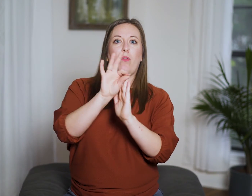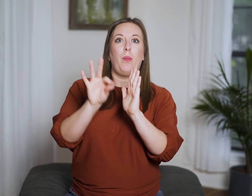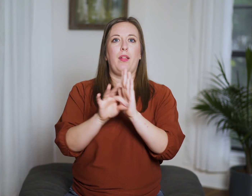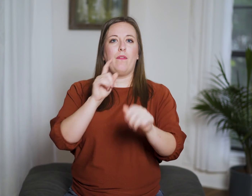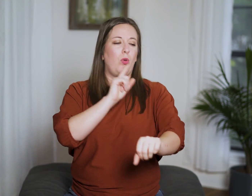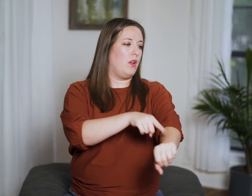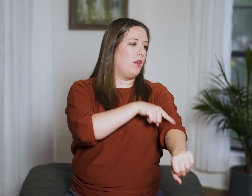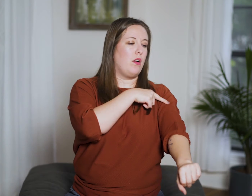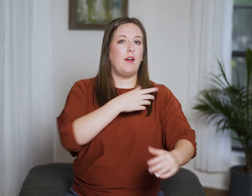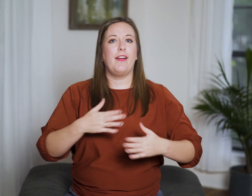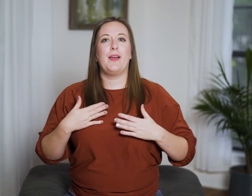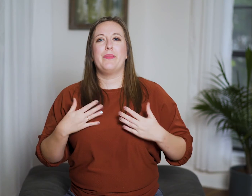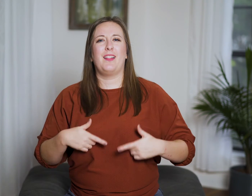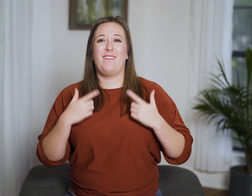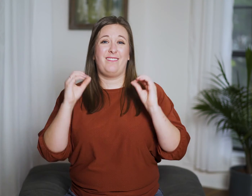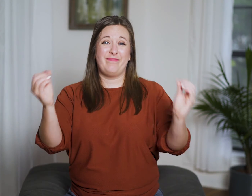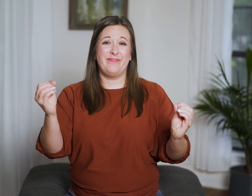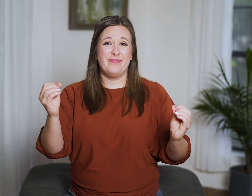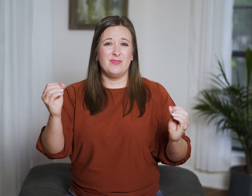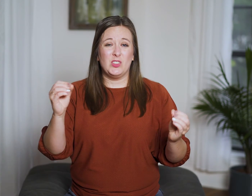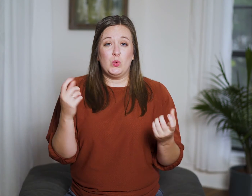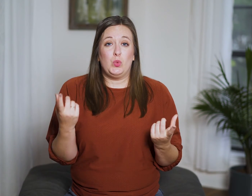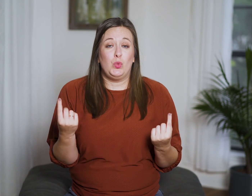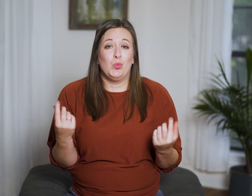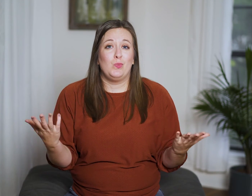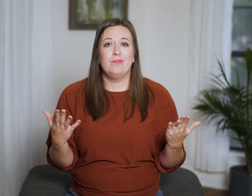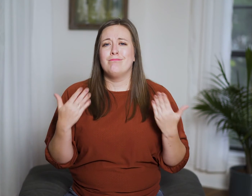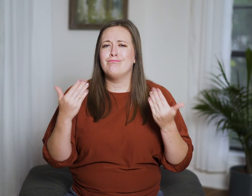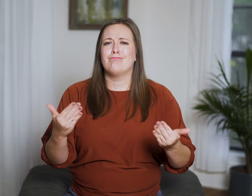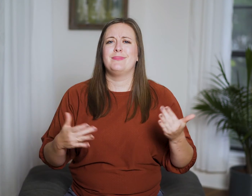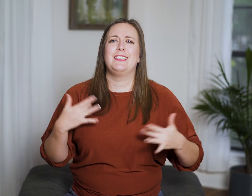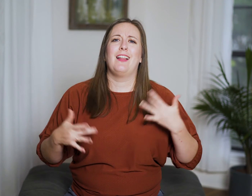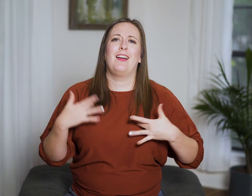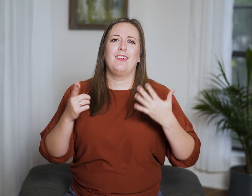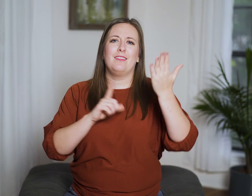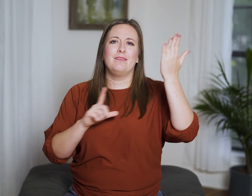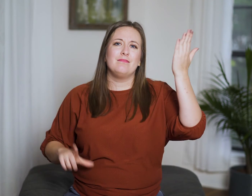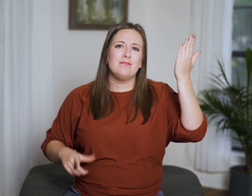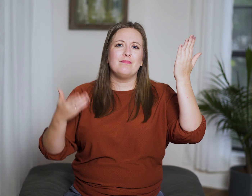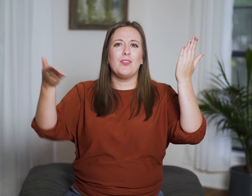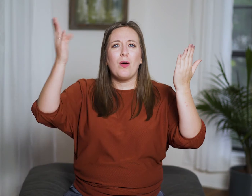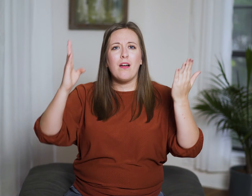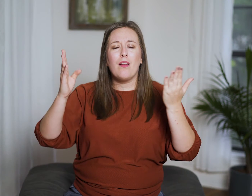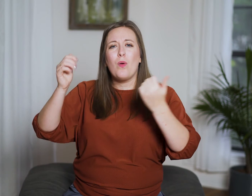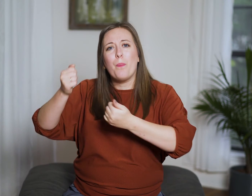There’s no formula for a long and happy life. All we can do is delight in God,